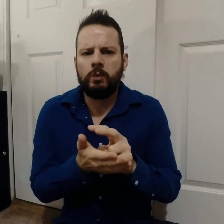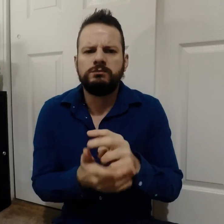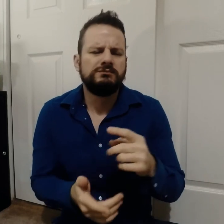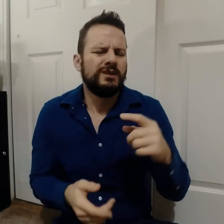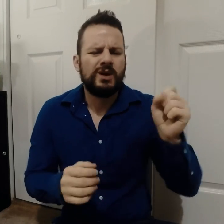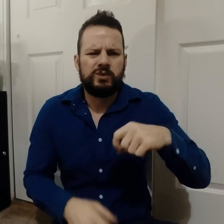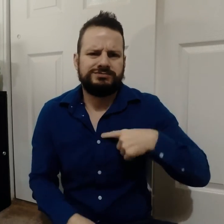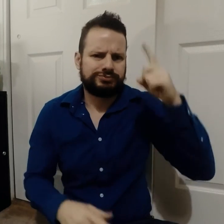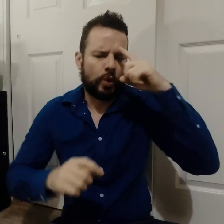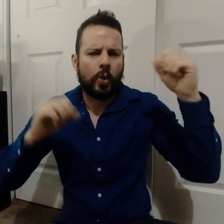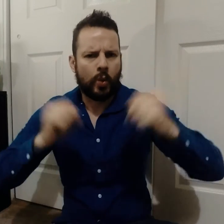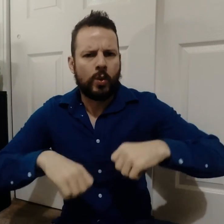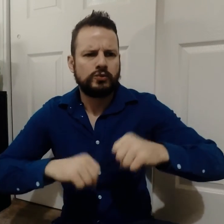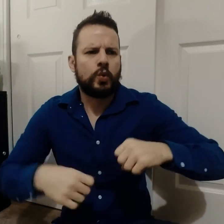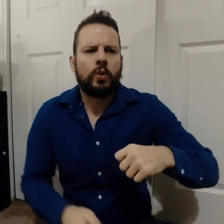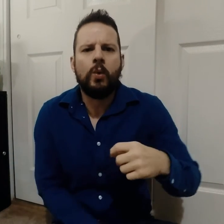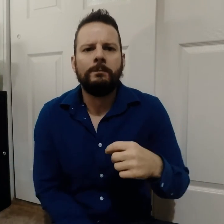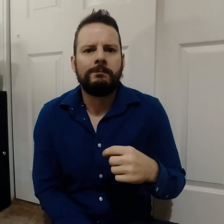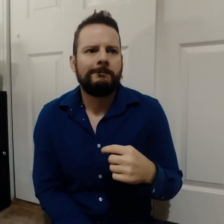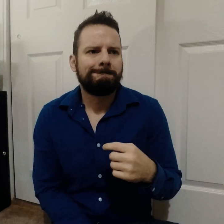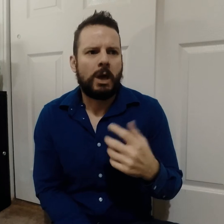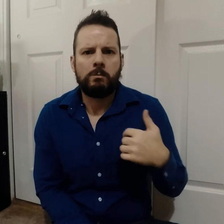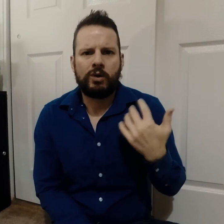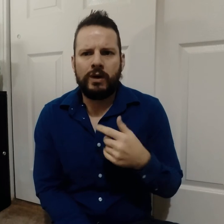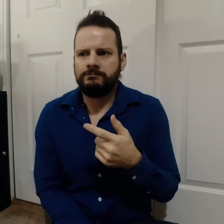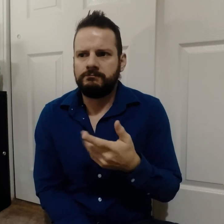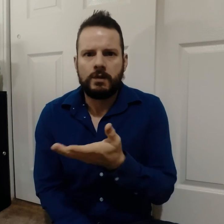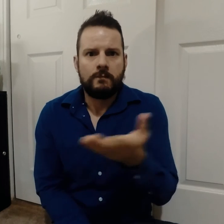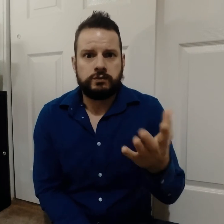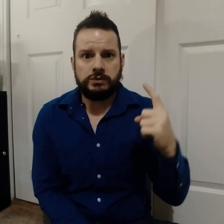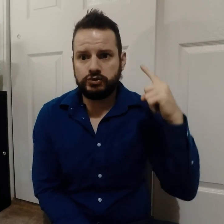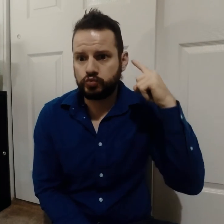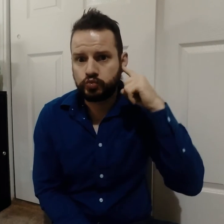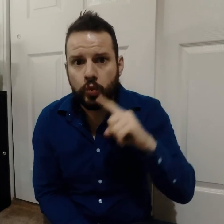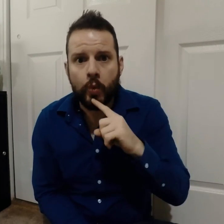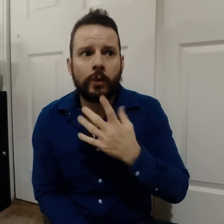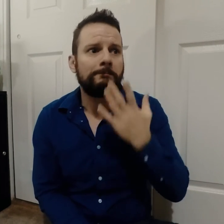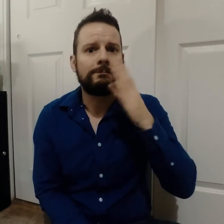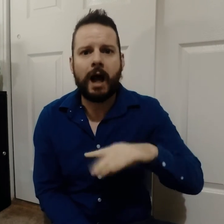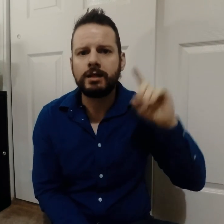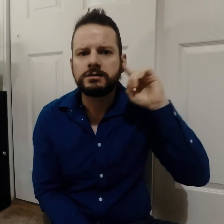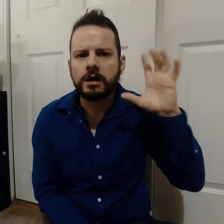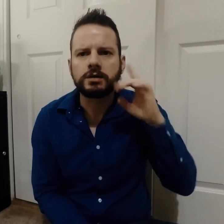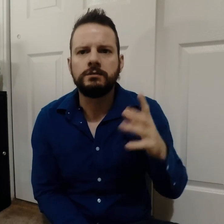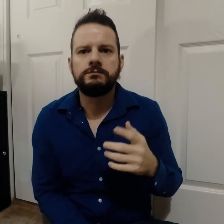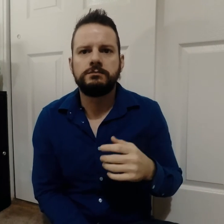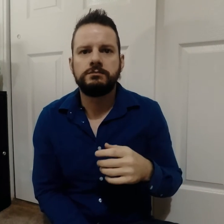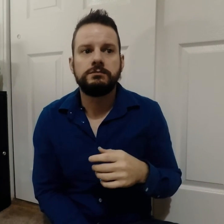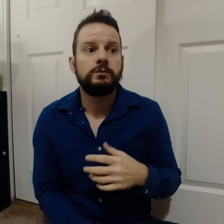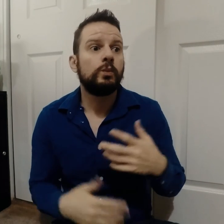I agree with that because you're deaf and hard-of-hearing,